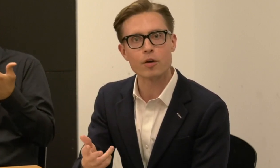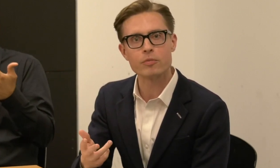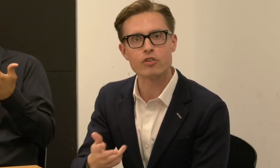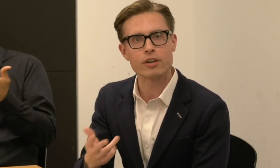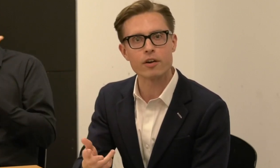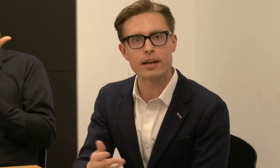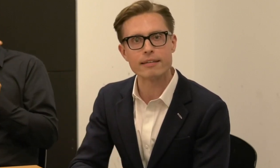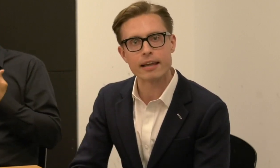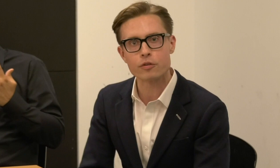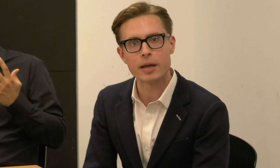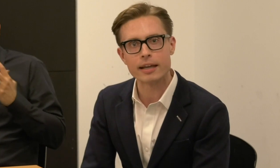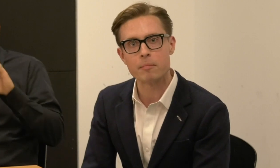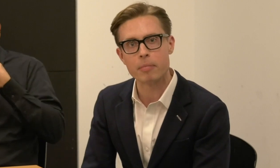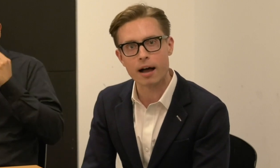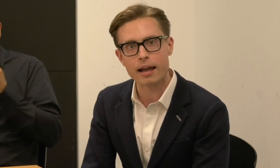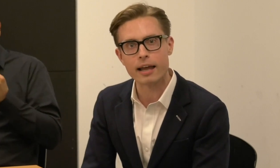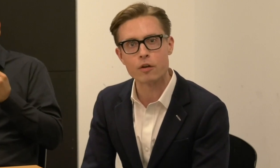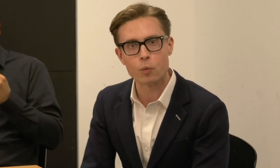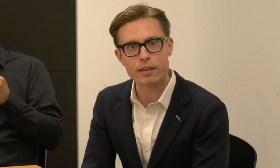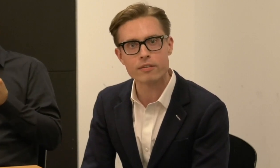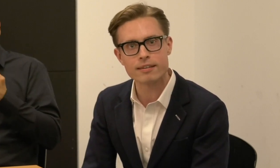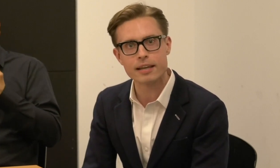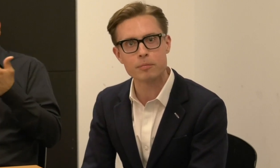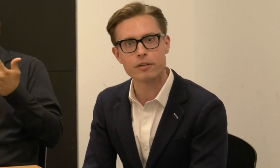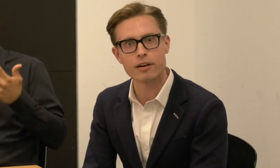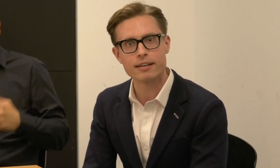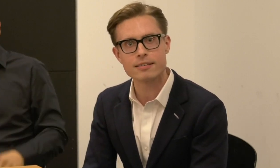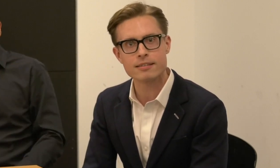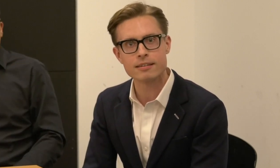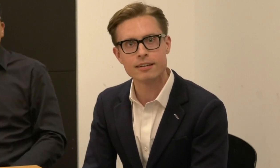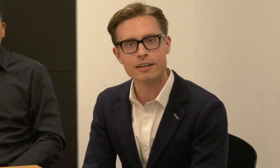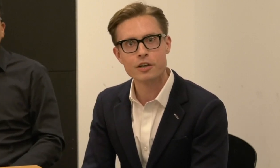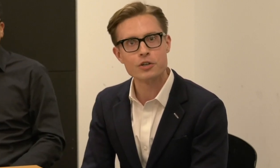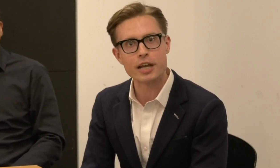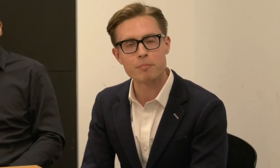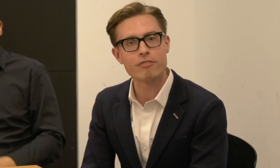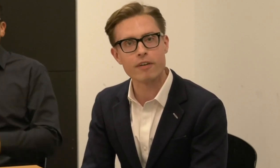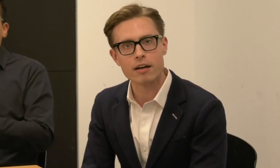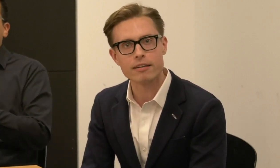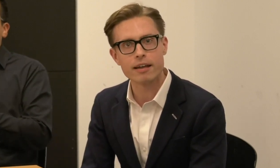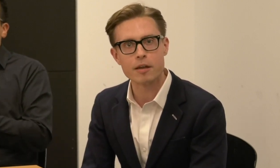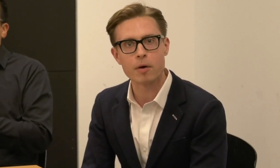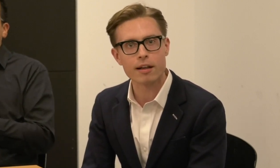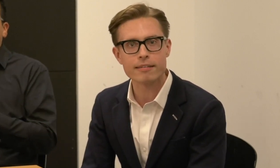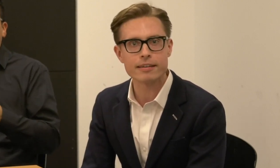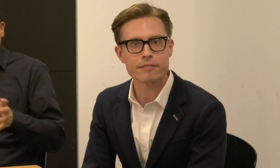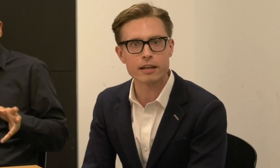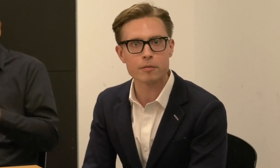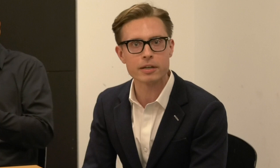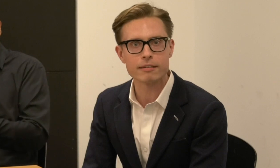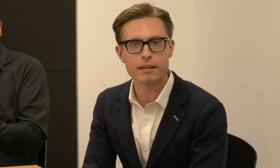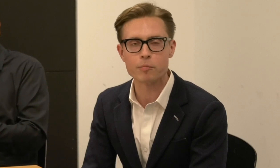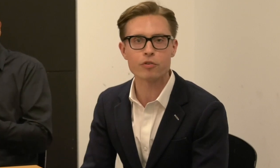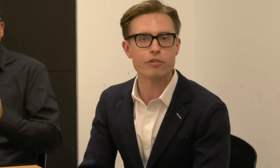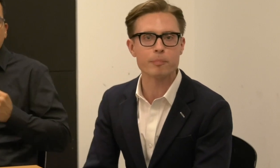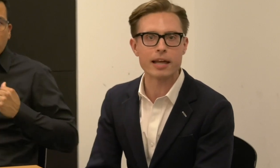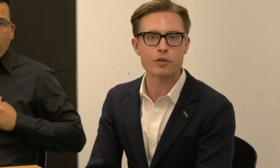helped to generate dance making by and with disabled artists, shape fund and policy development,